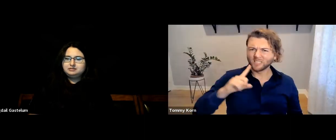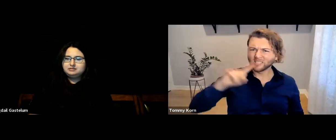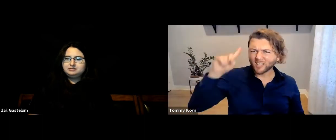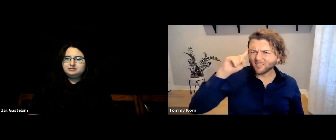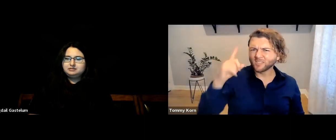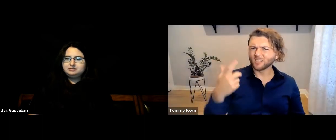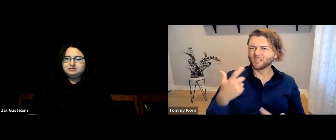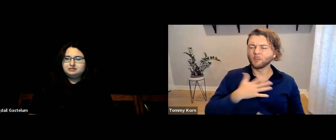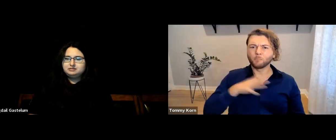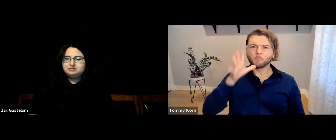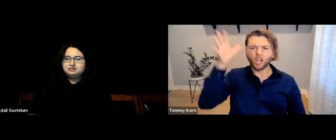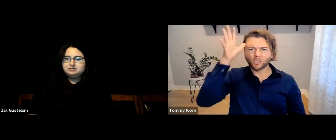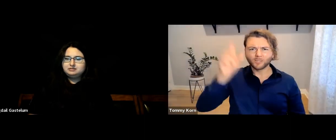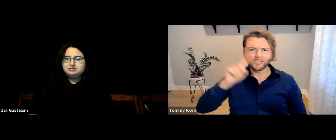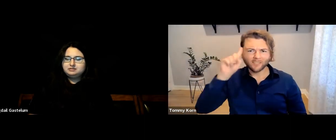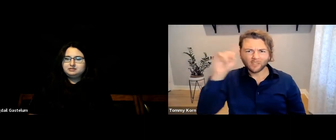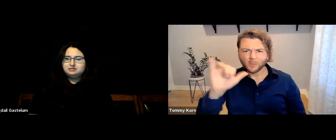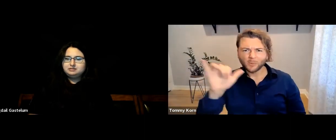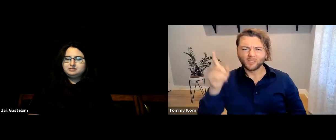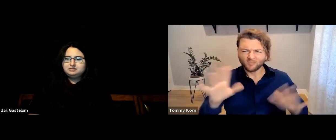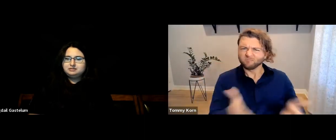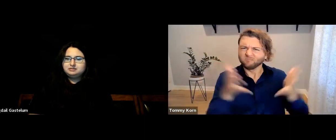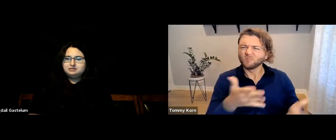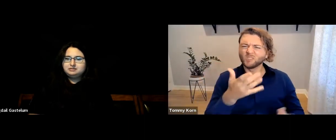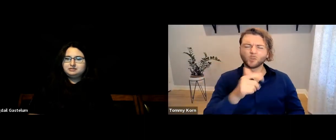and since my parents were also Deaf, they always encouraged me